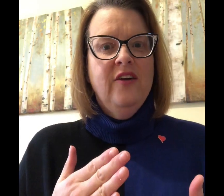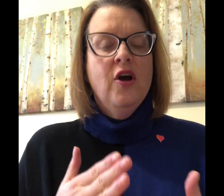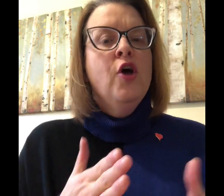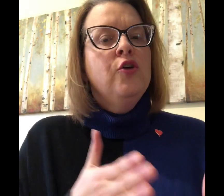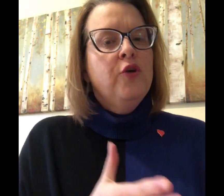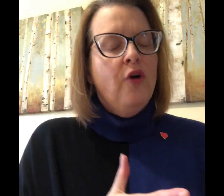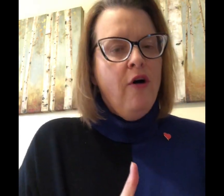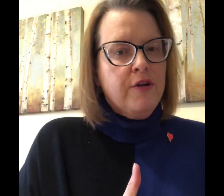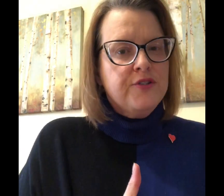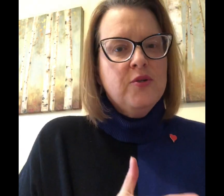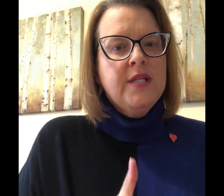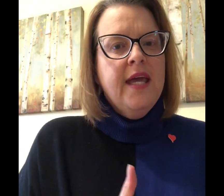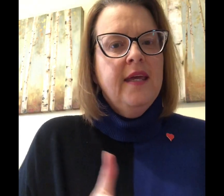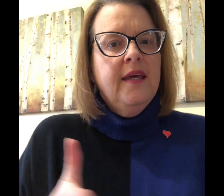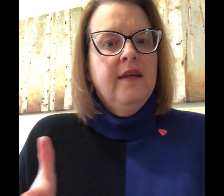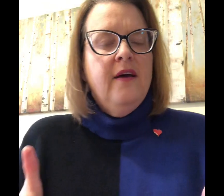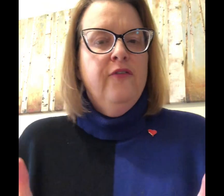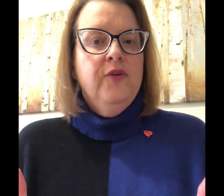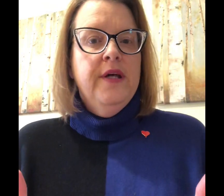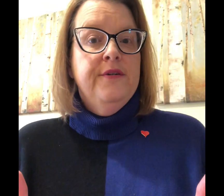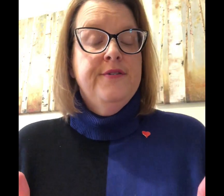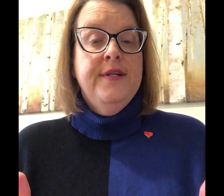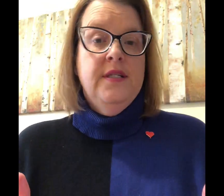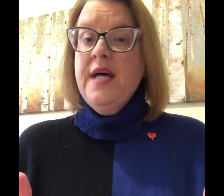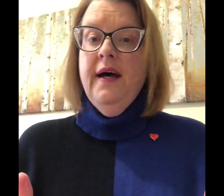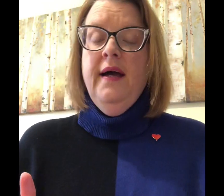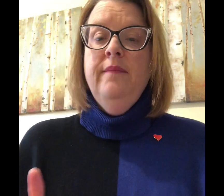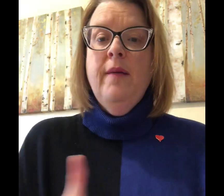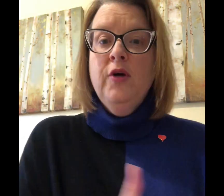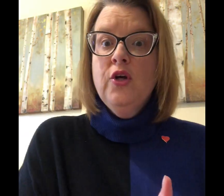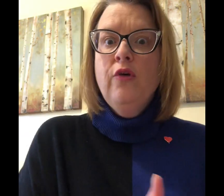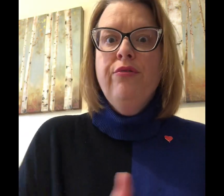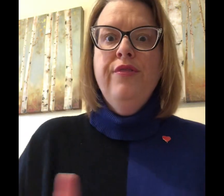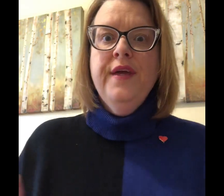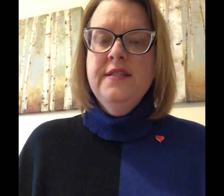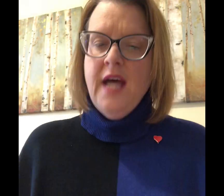You could also take it a few letters at a time. I'm gonna go through the entire